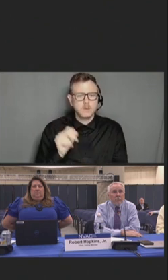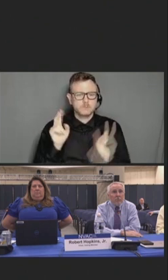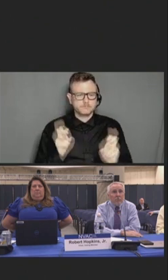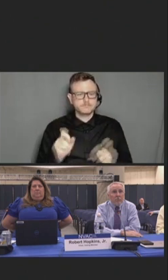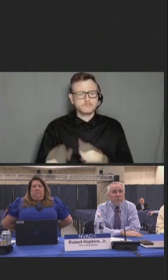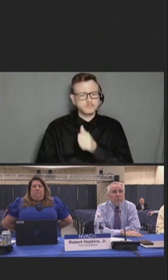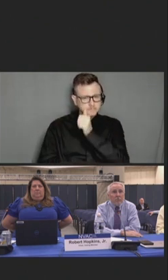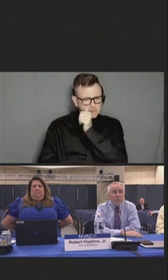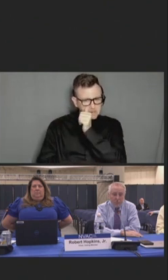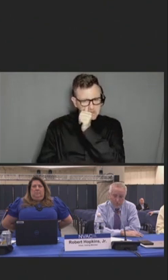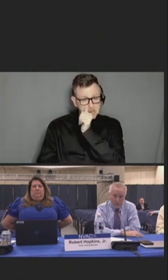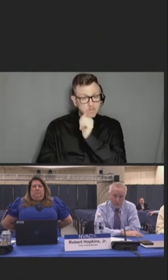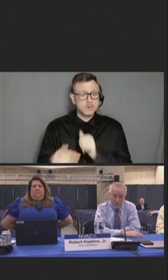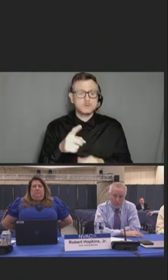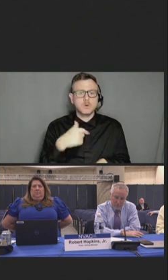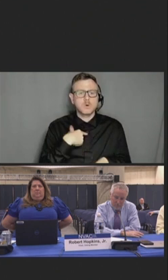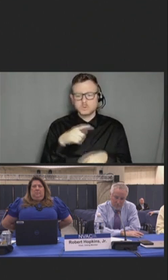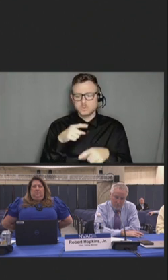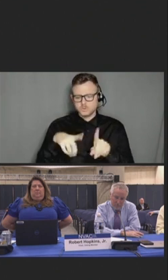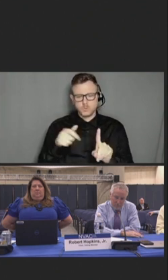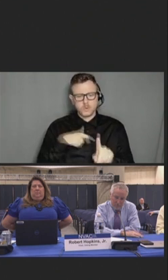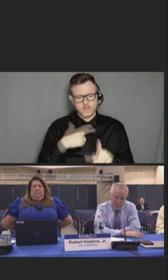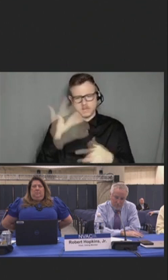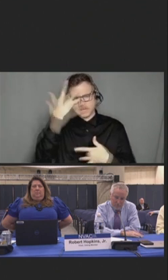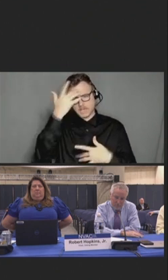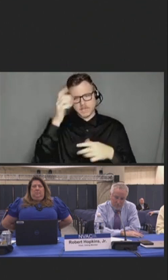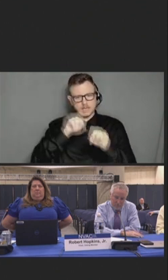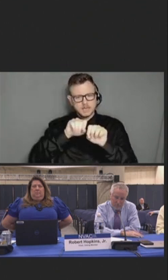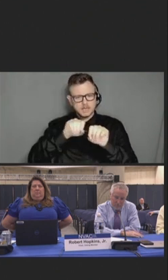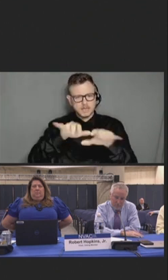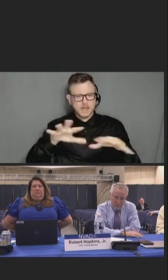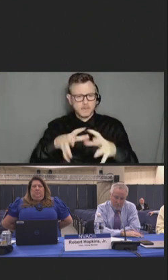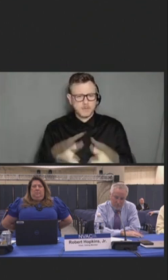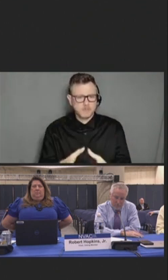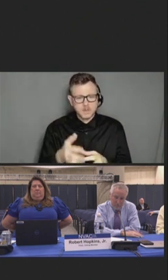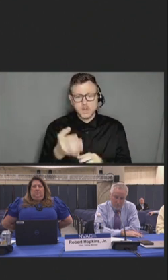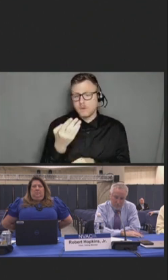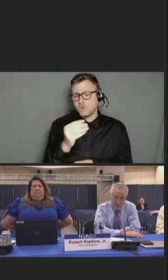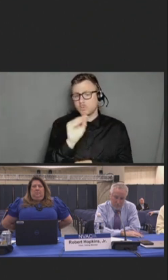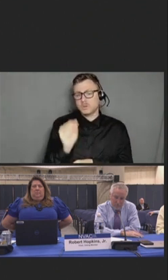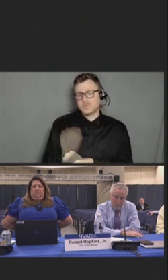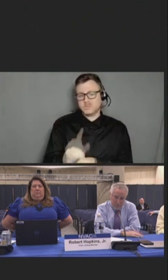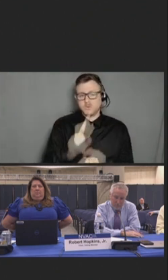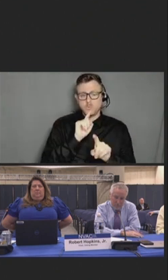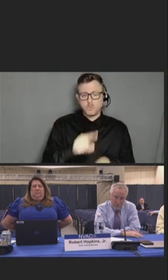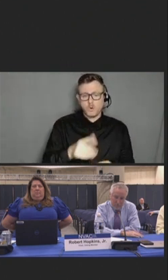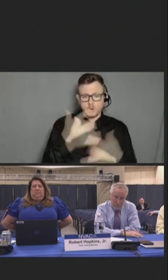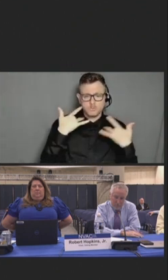and colleagues found that approximately 14 percent reported depression, 43 percent anxiety,